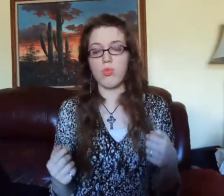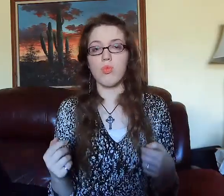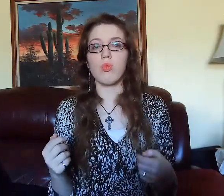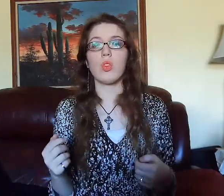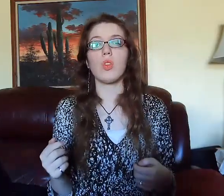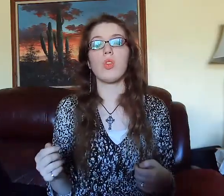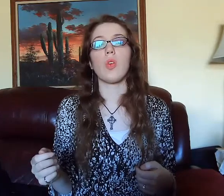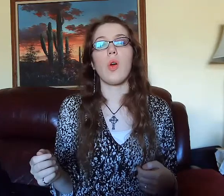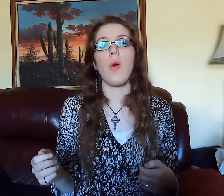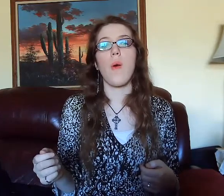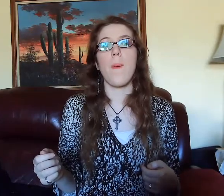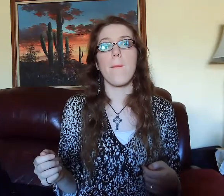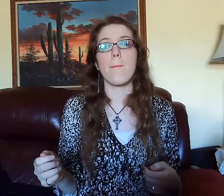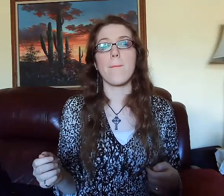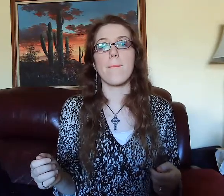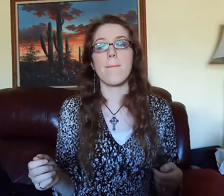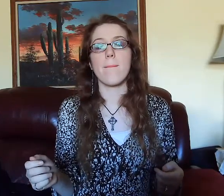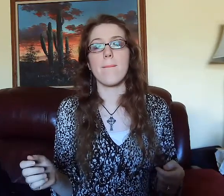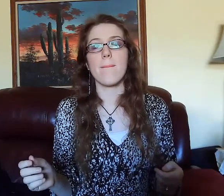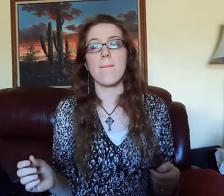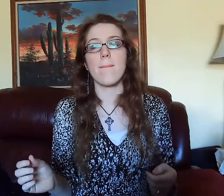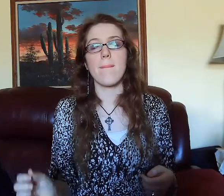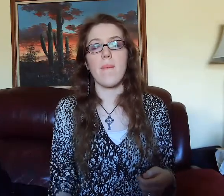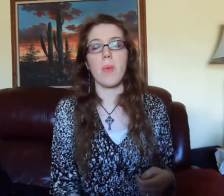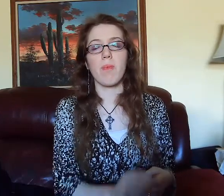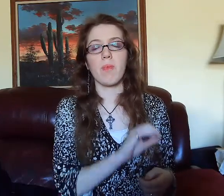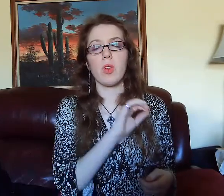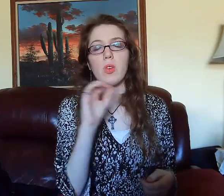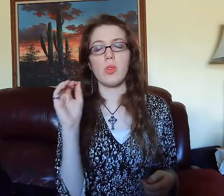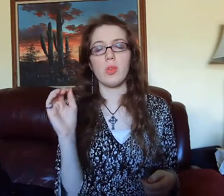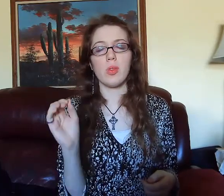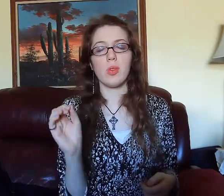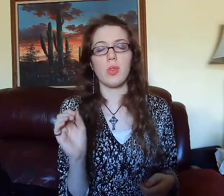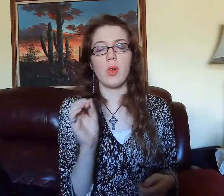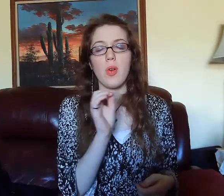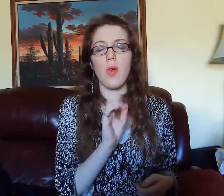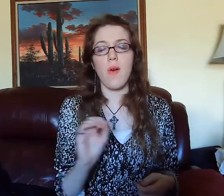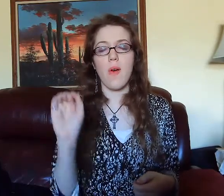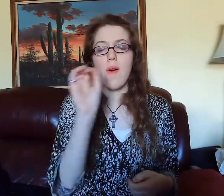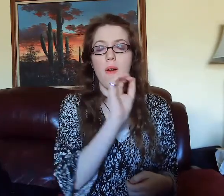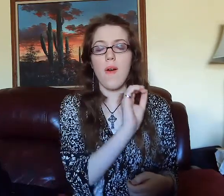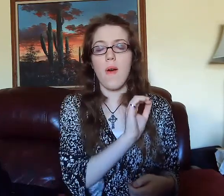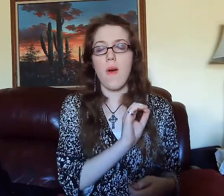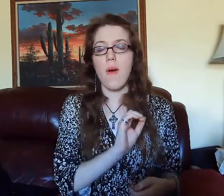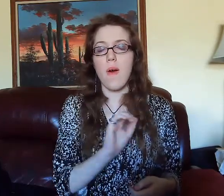#O-O-O